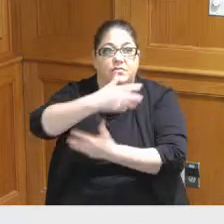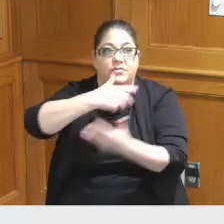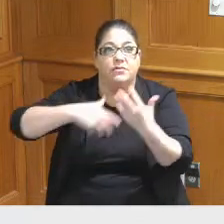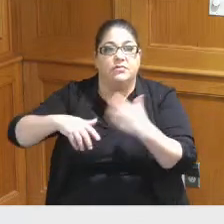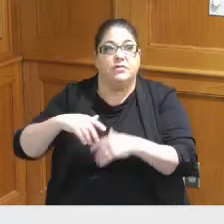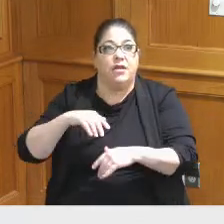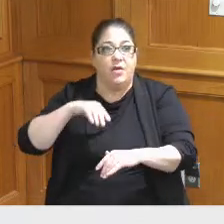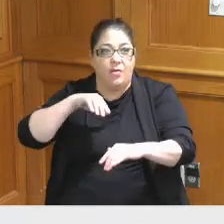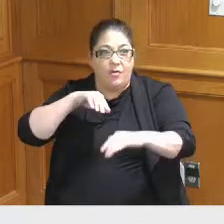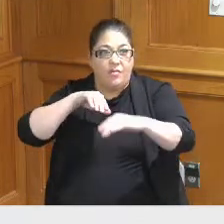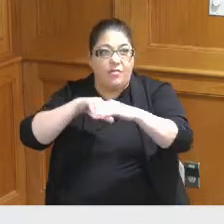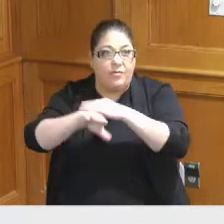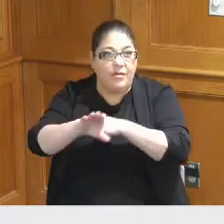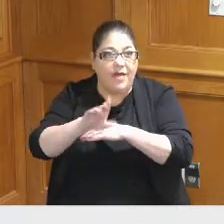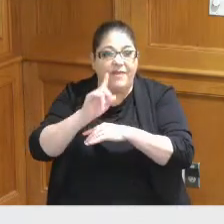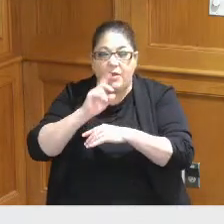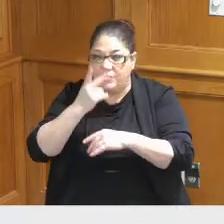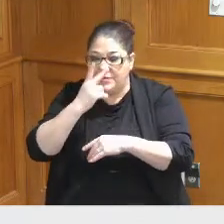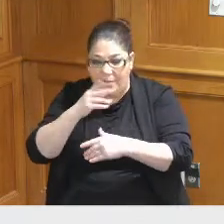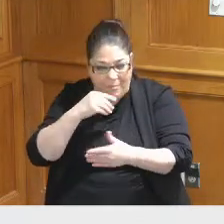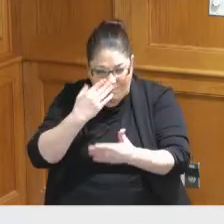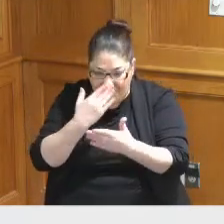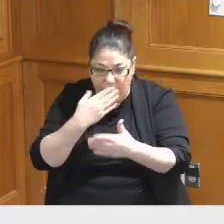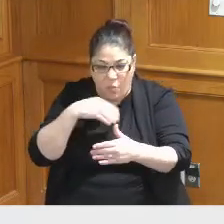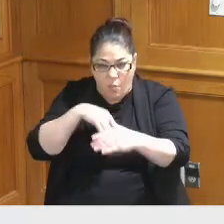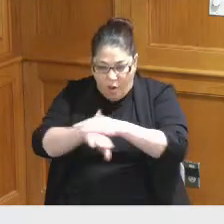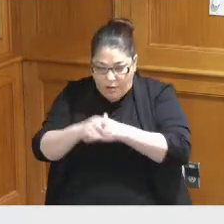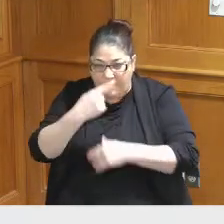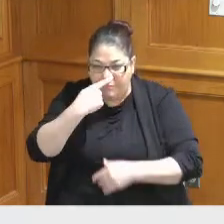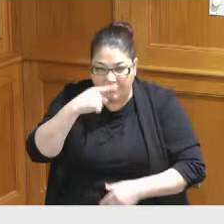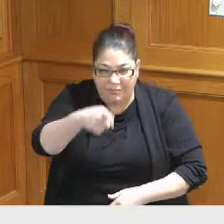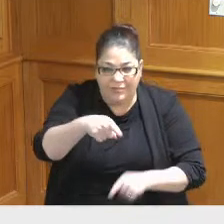first thing you hit is a series of escalators that really don't have any function anymore